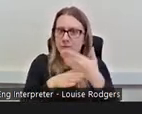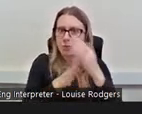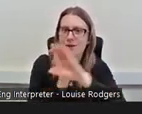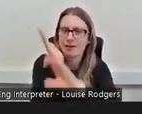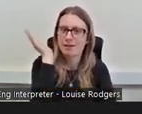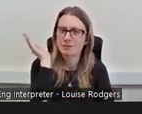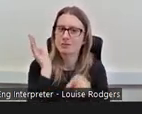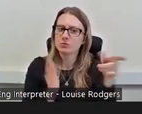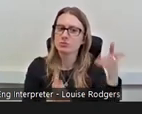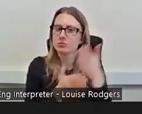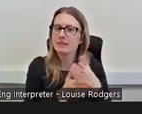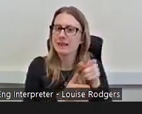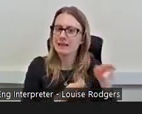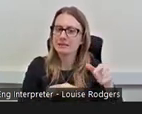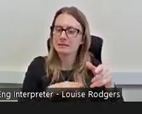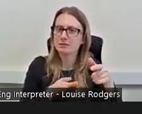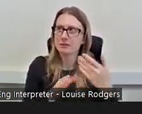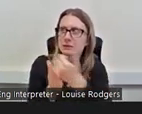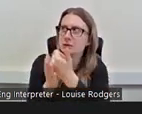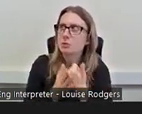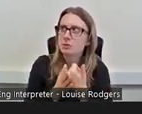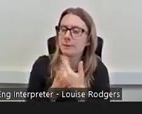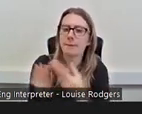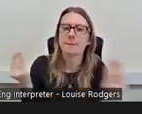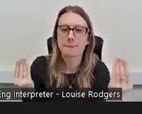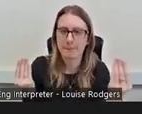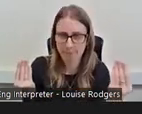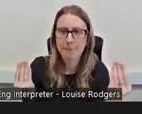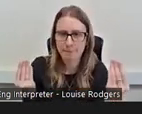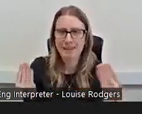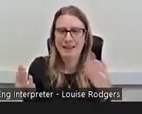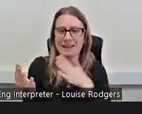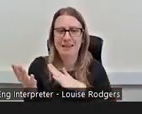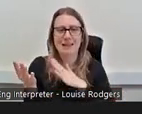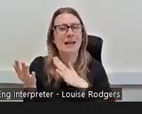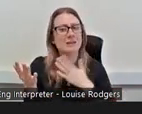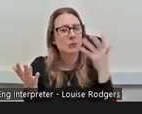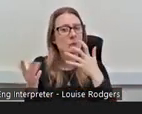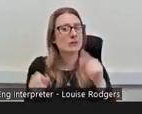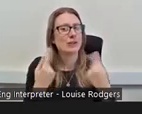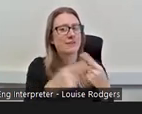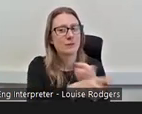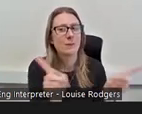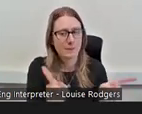that they're missing that support and they've got big challenges, so it's about how can you make